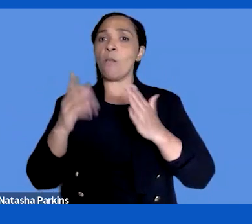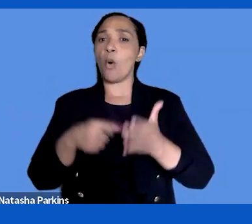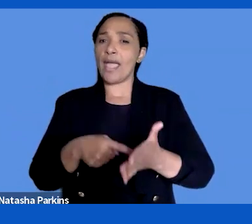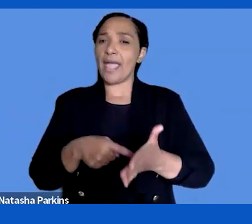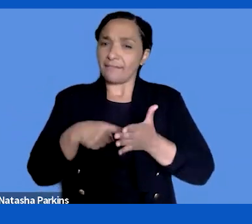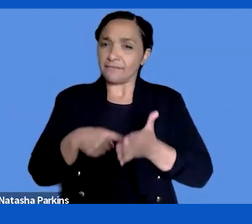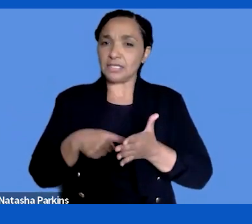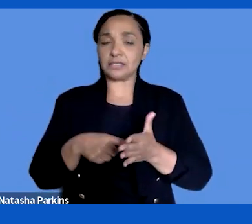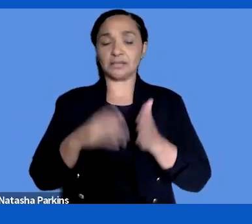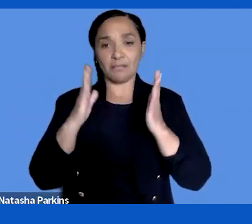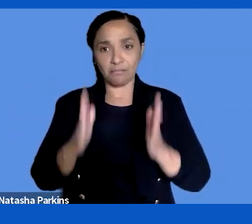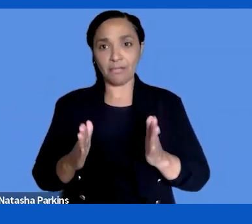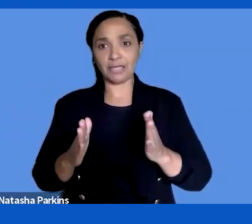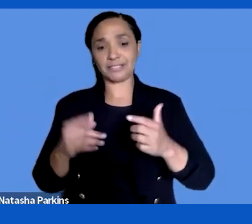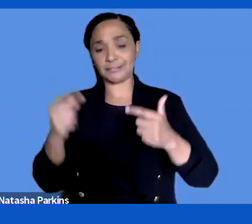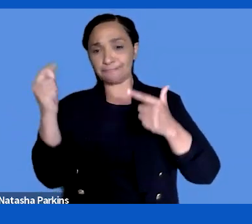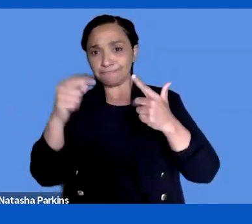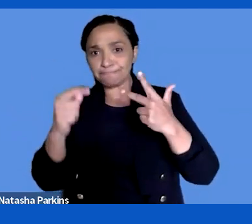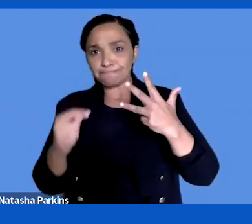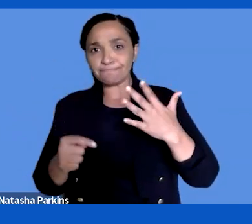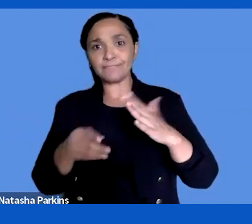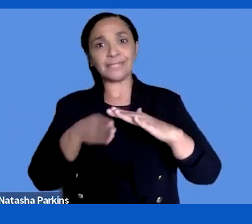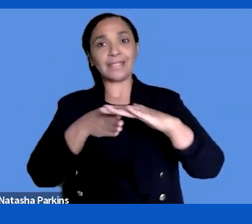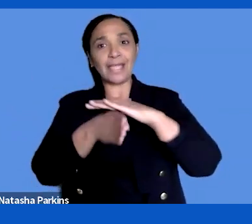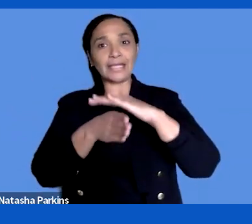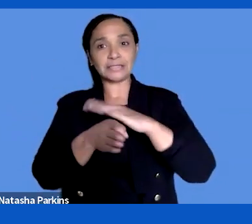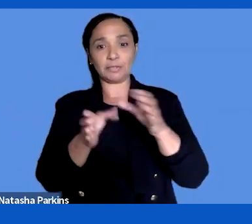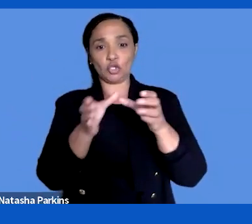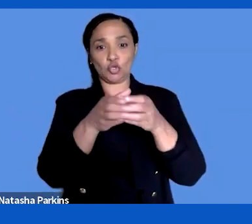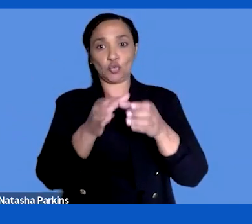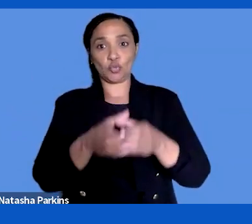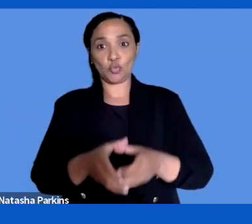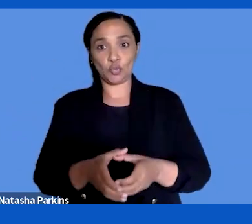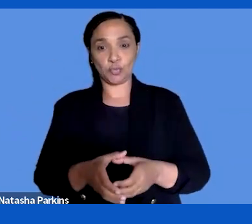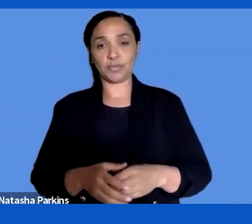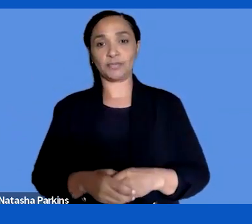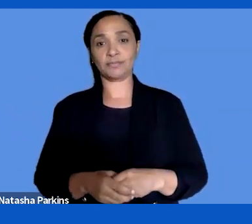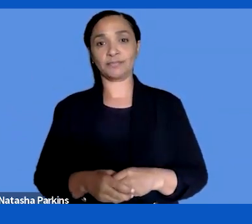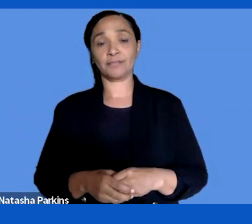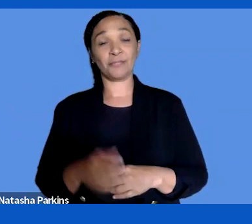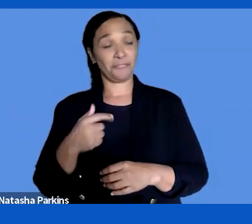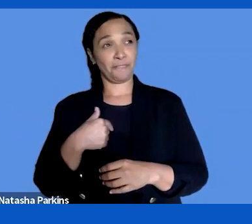types of accessibility for specific groups. I'm wondering if the language will actually